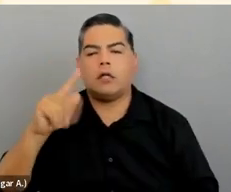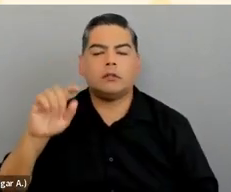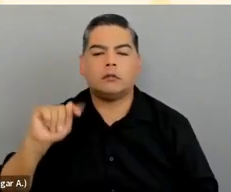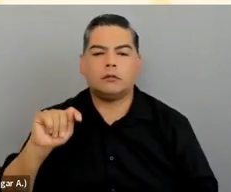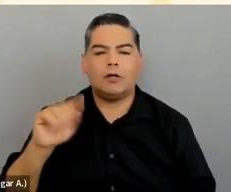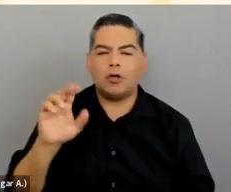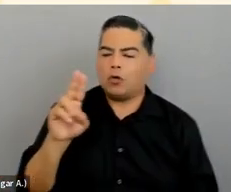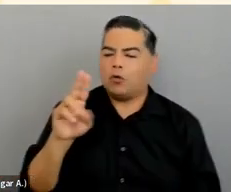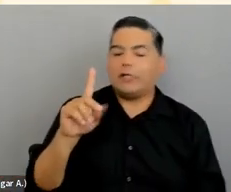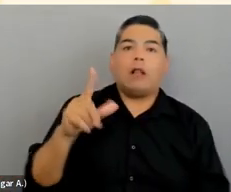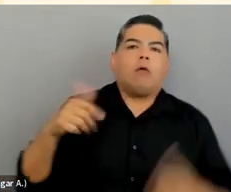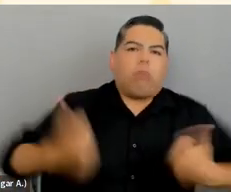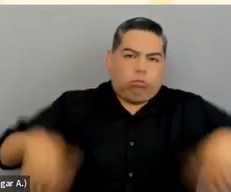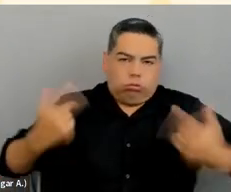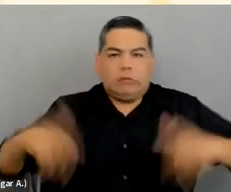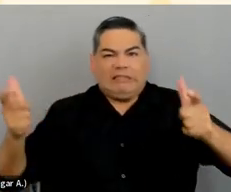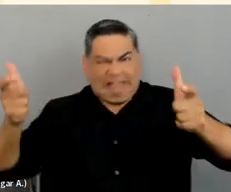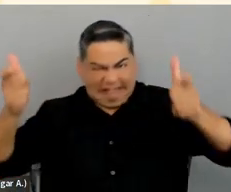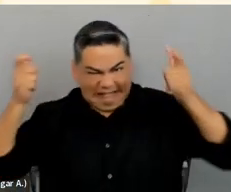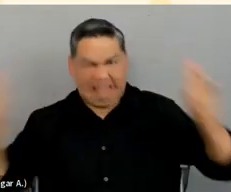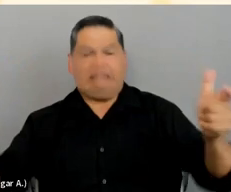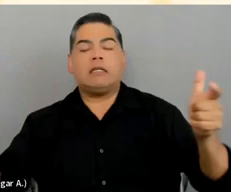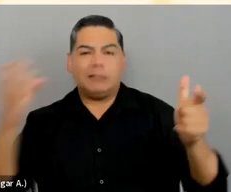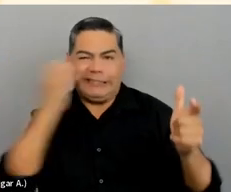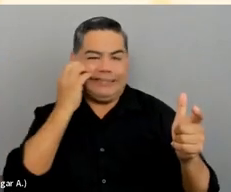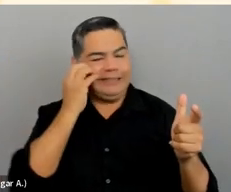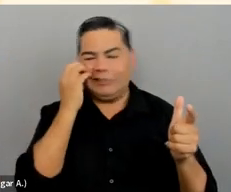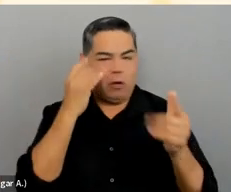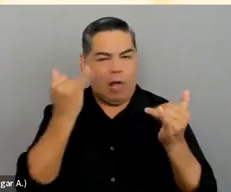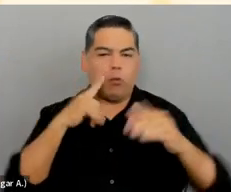to be touching on some of the very basics today.